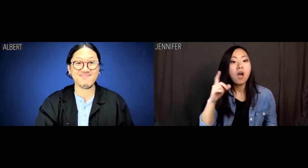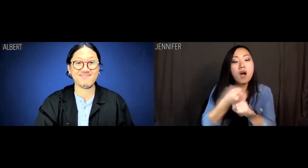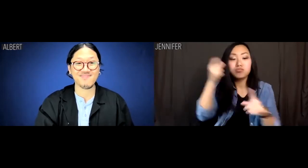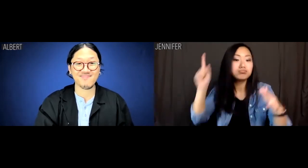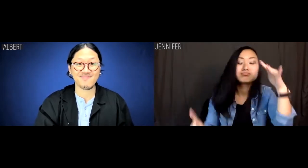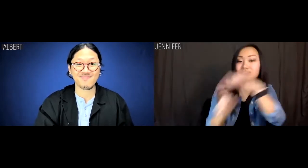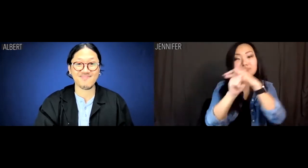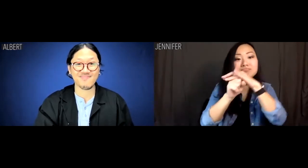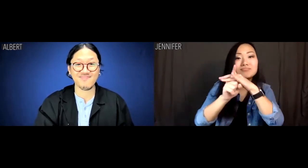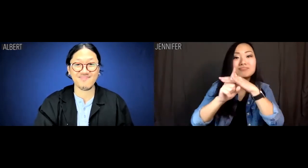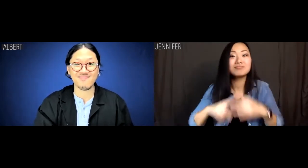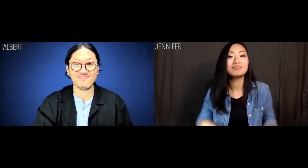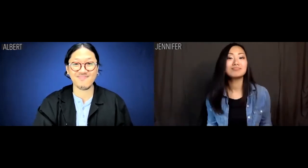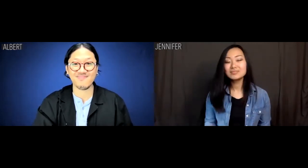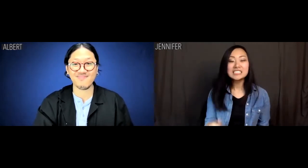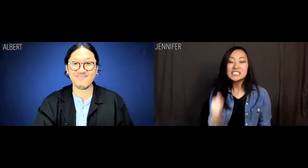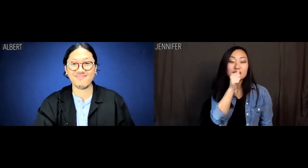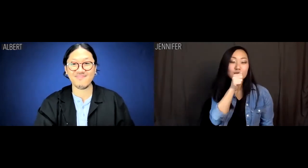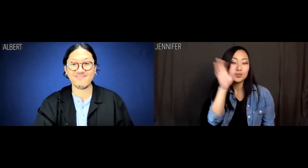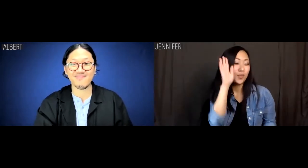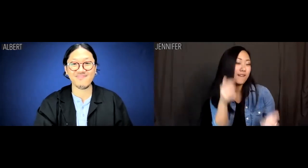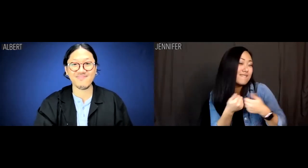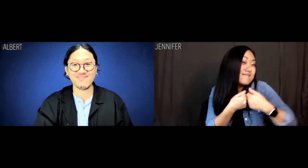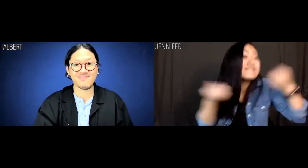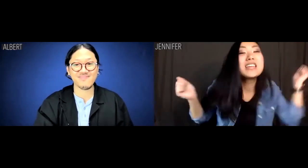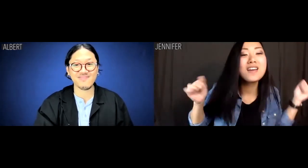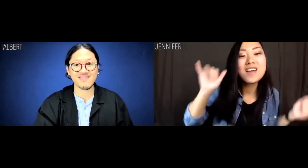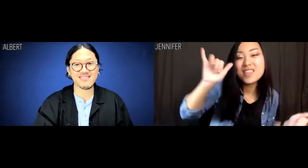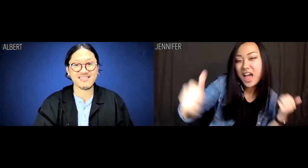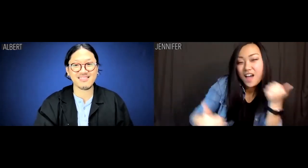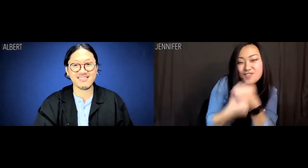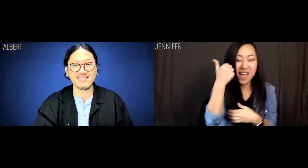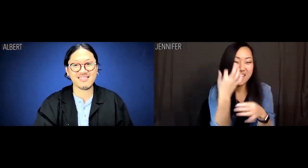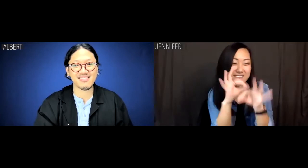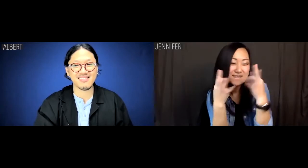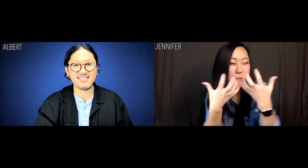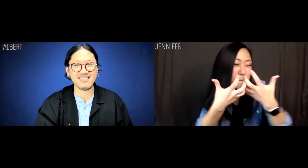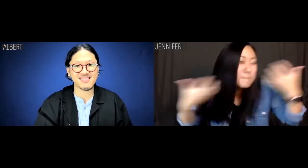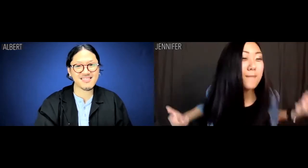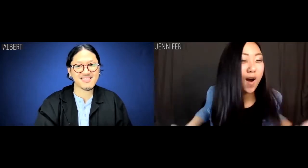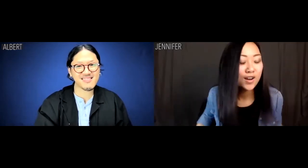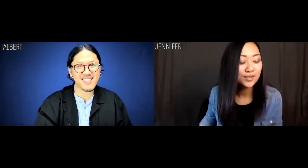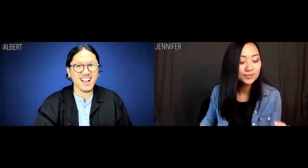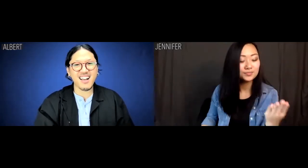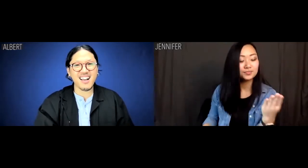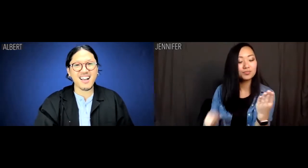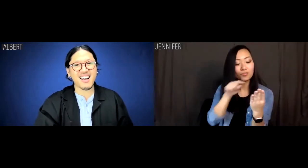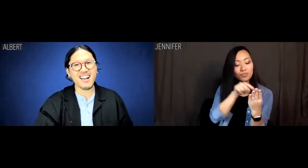until an old stranger drops by. Secrets will be revealed that threaten to tear the family apart.